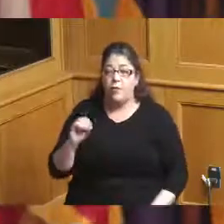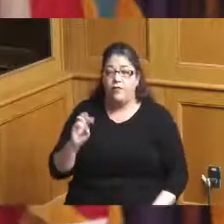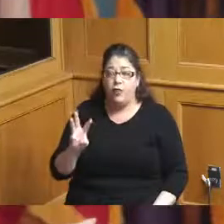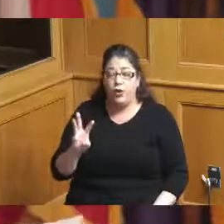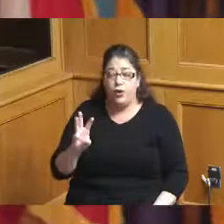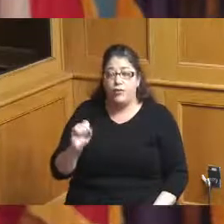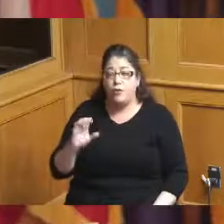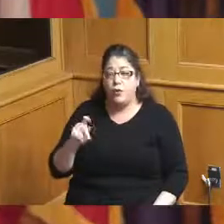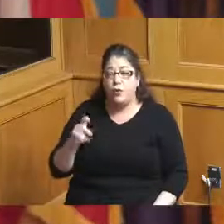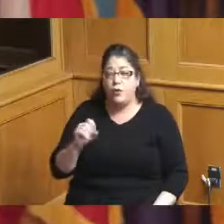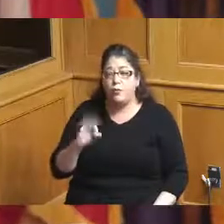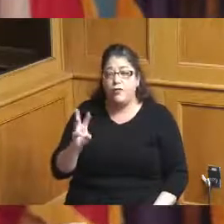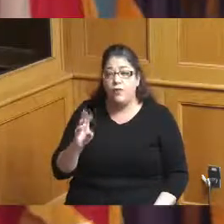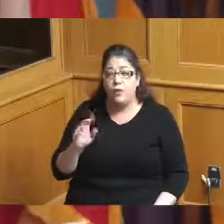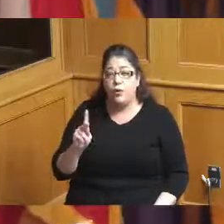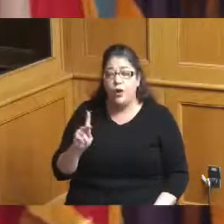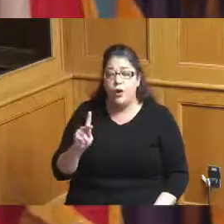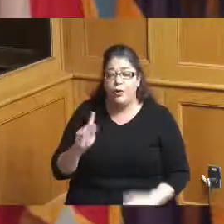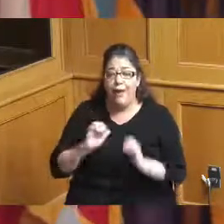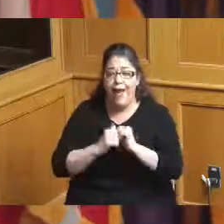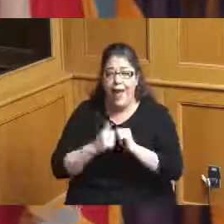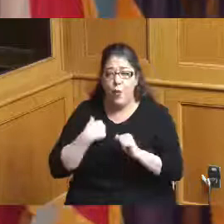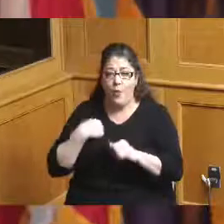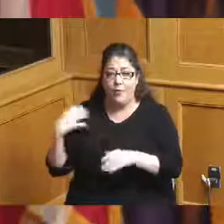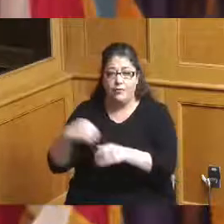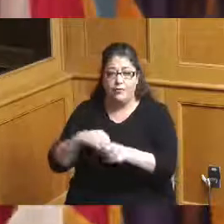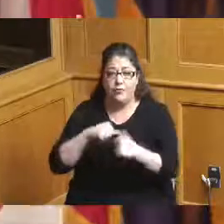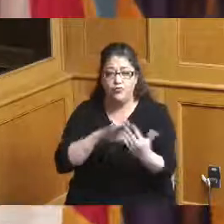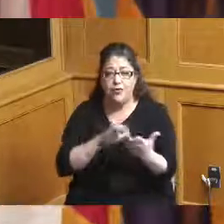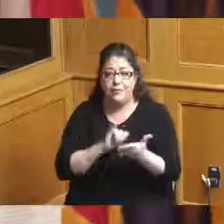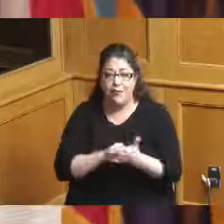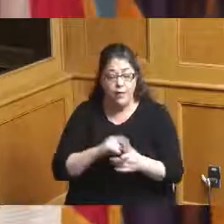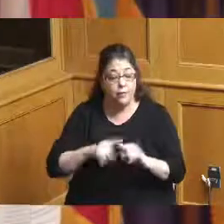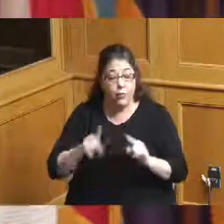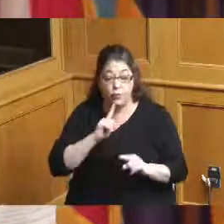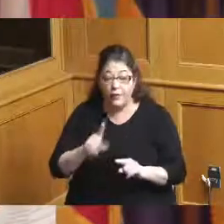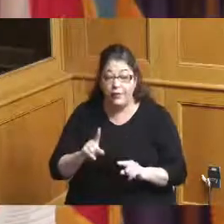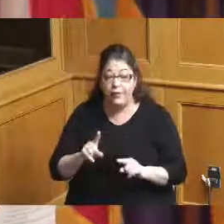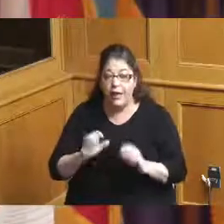know how we address that man of President but this scope of work that's what I wanted to say they